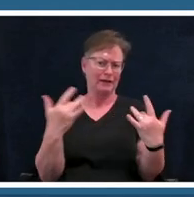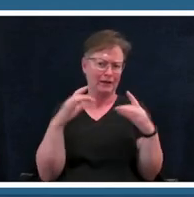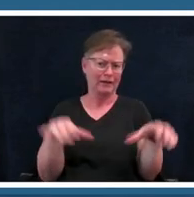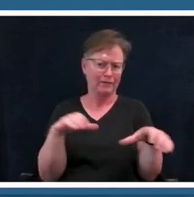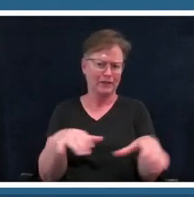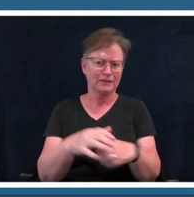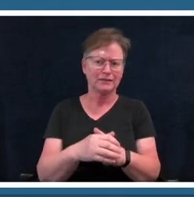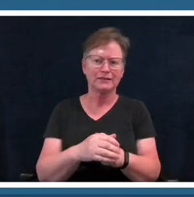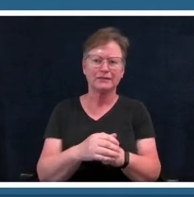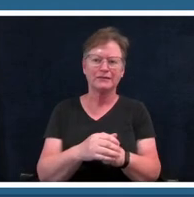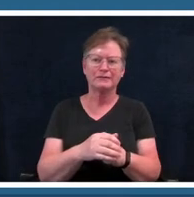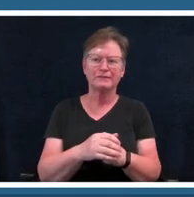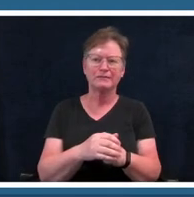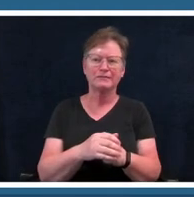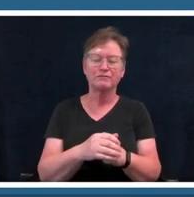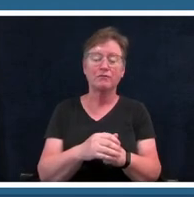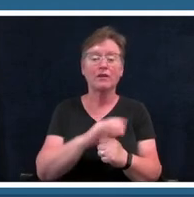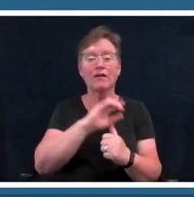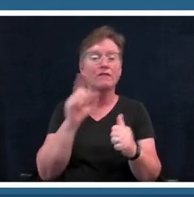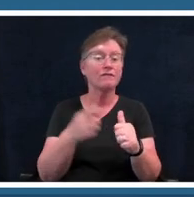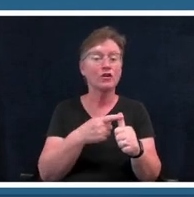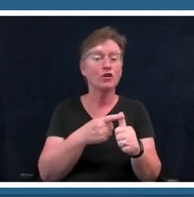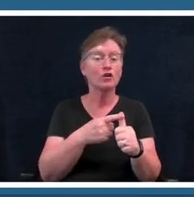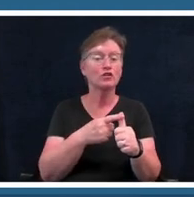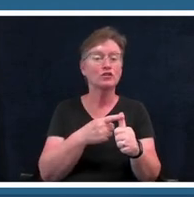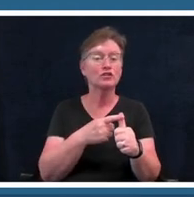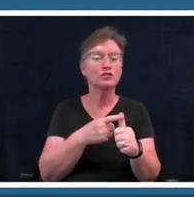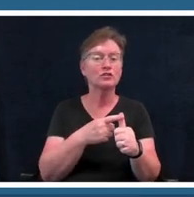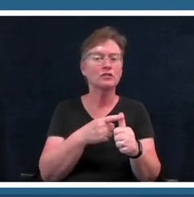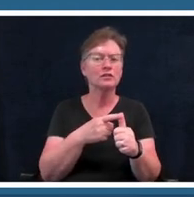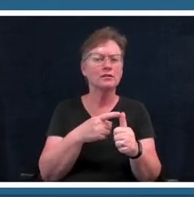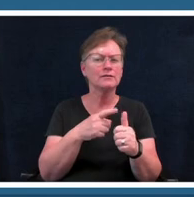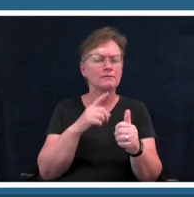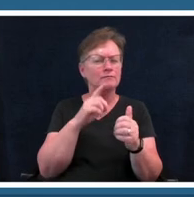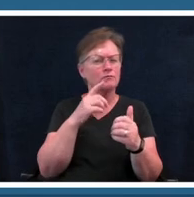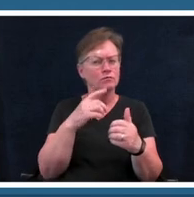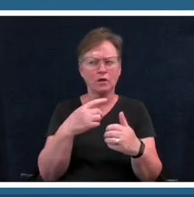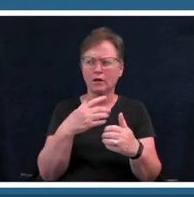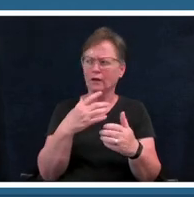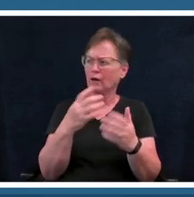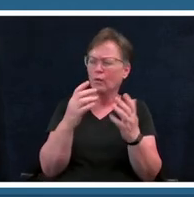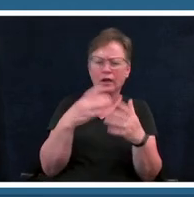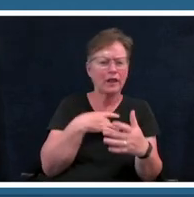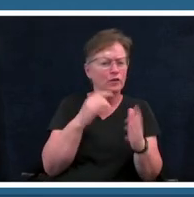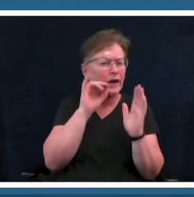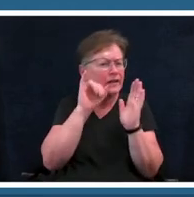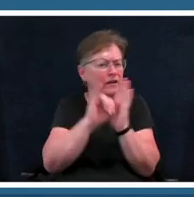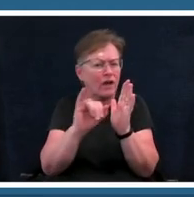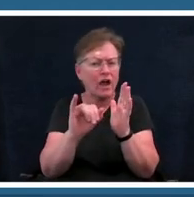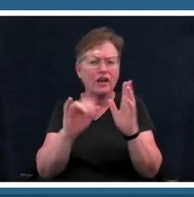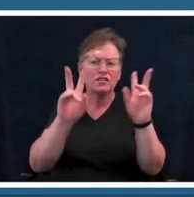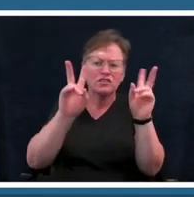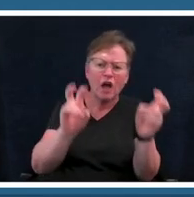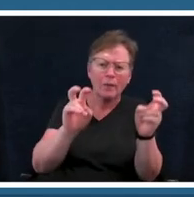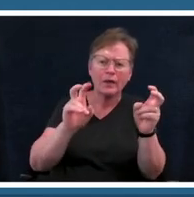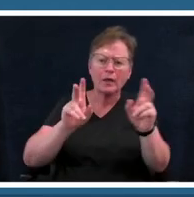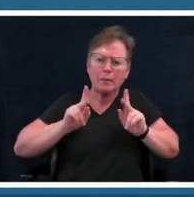um i'd love for you to identify a cause or social movement or a topic even a